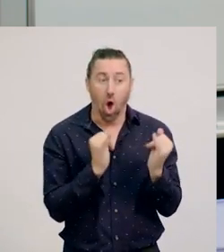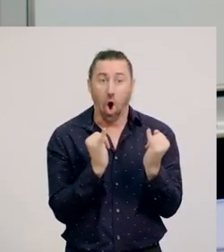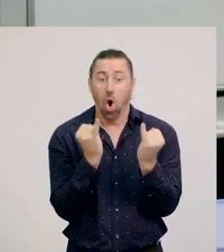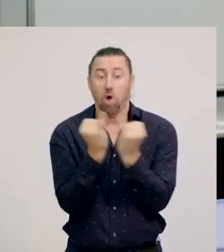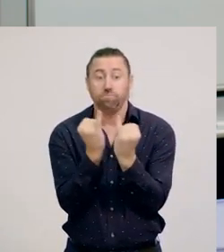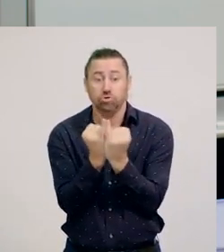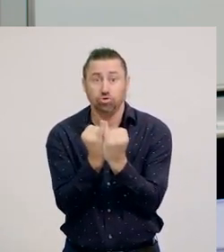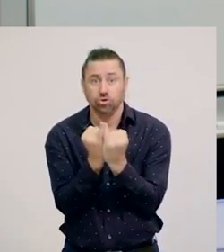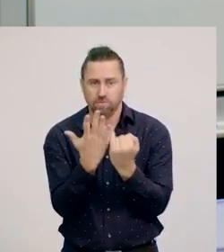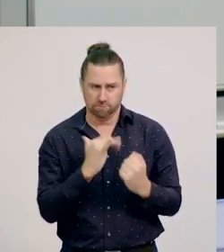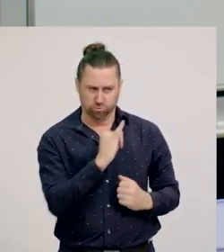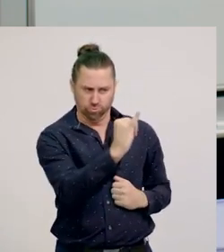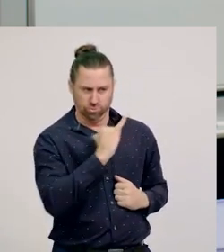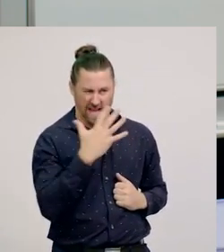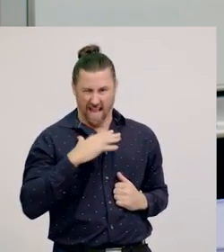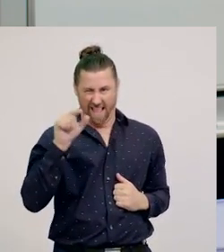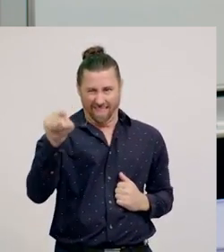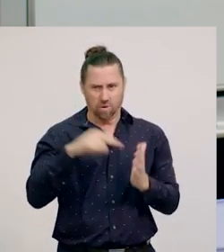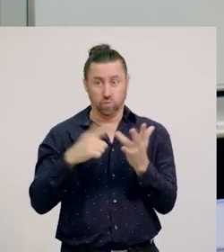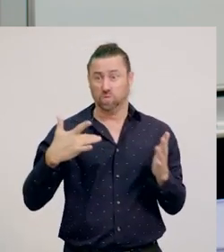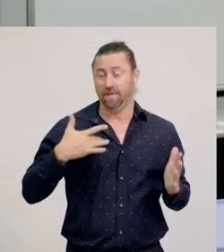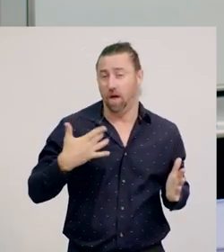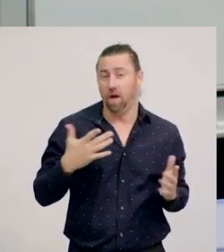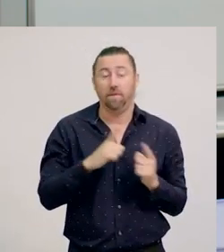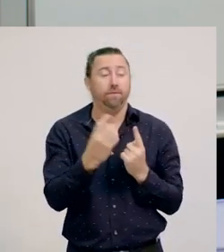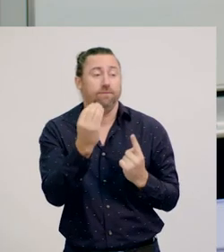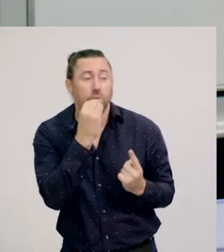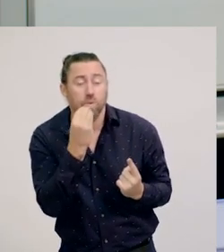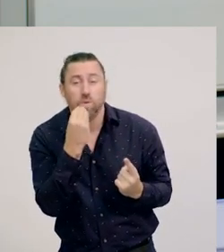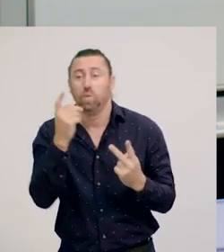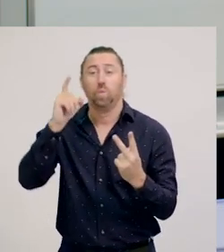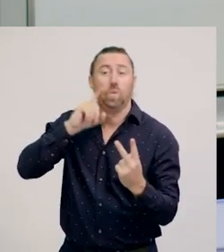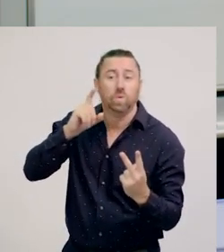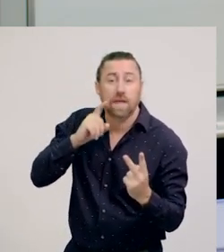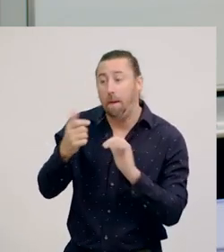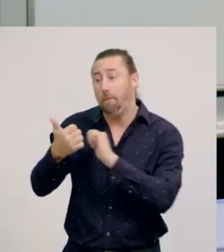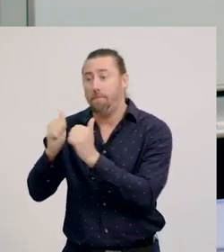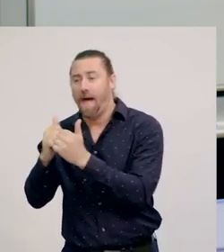require the same resources to survive – food, water, mates, and territories.